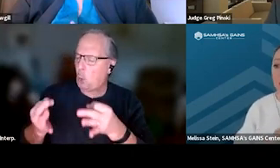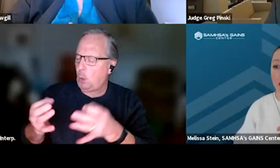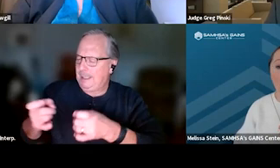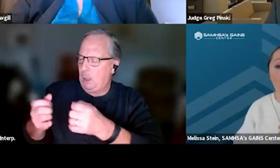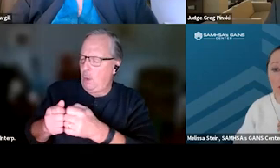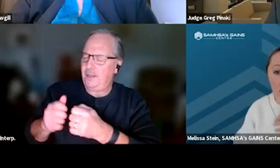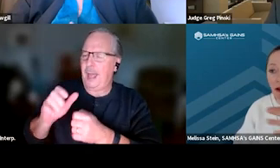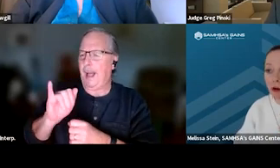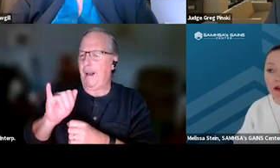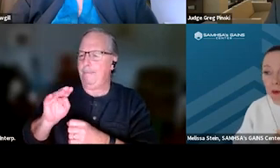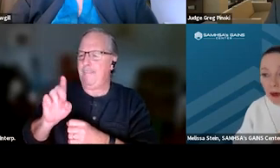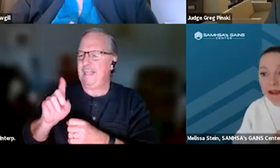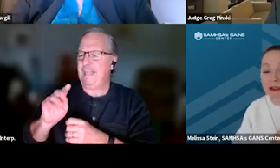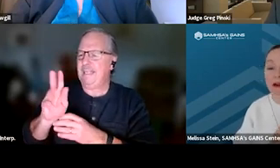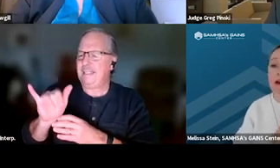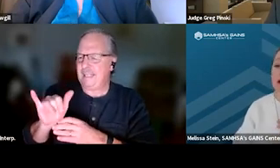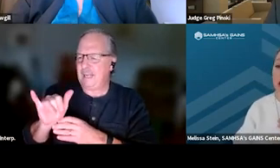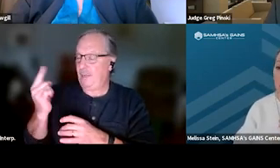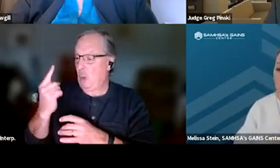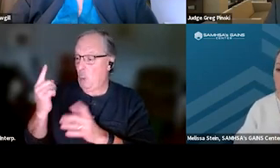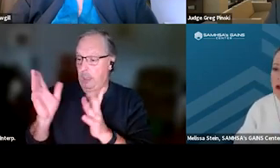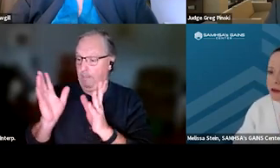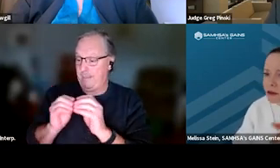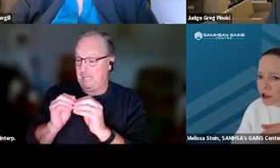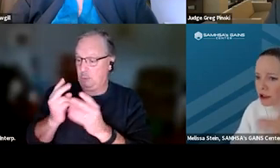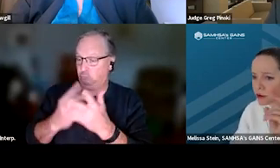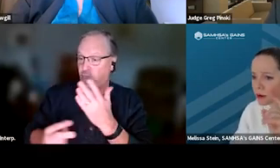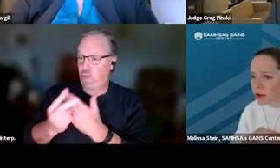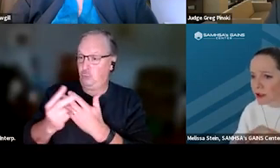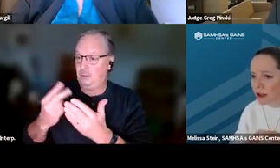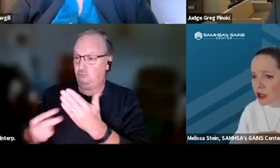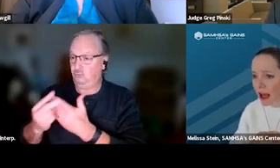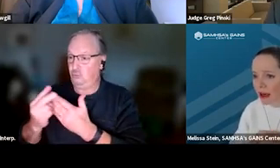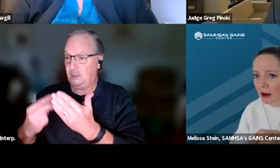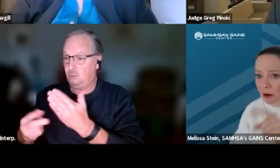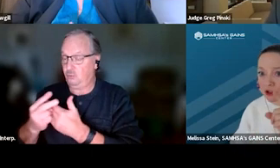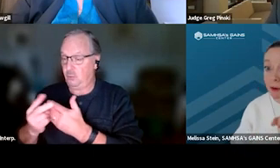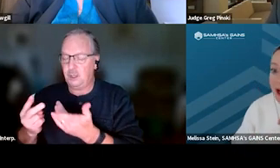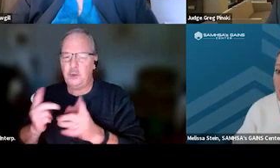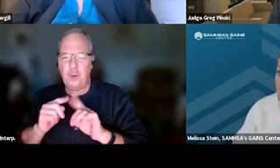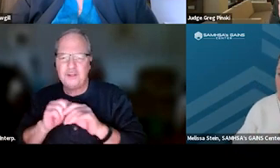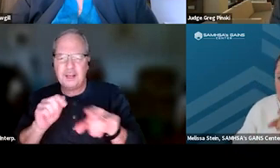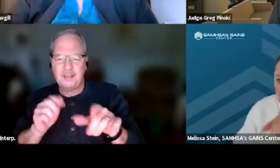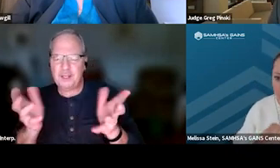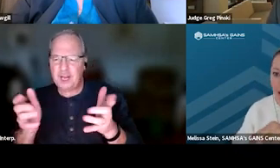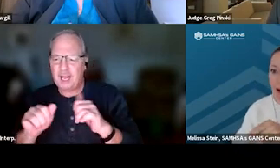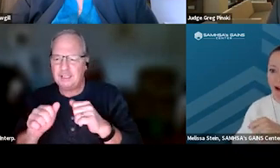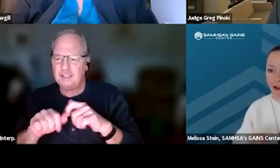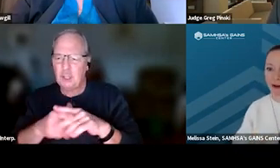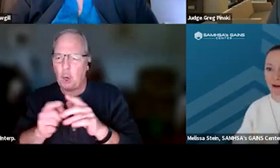when they only meet every two weeks? And so Judge, since you answered in the chat, I'll start with Karen, but I'll still circle back to you